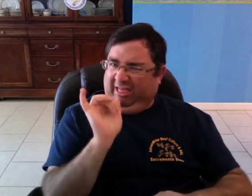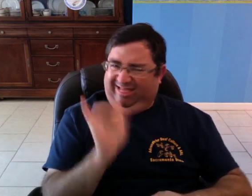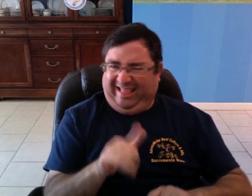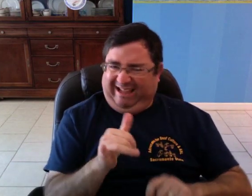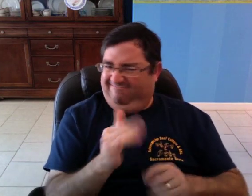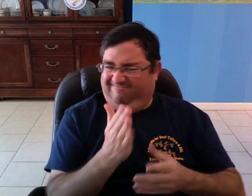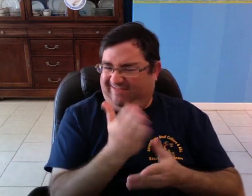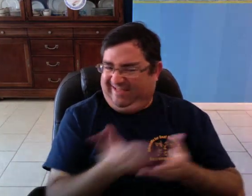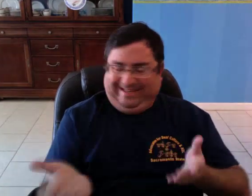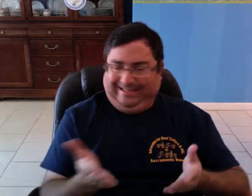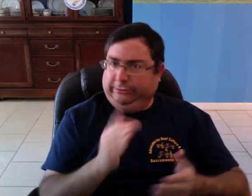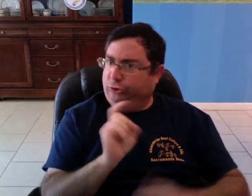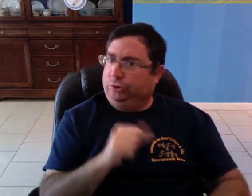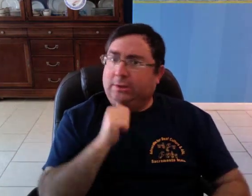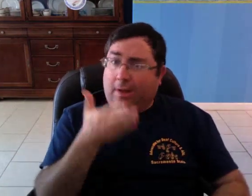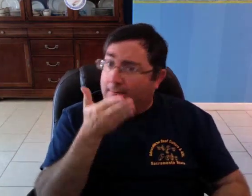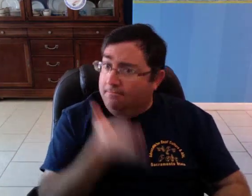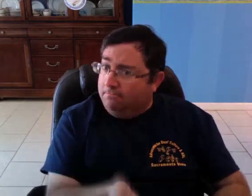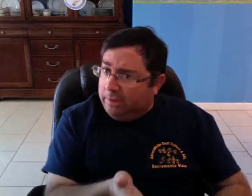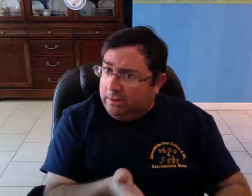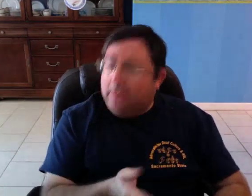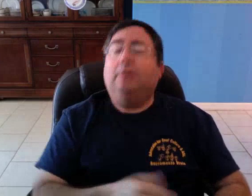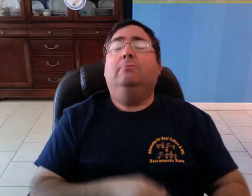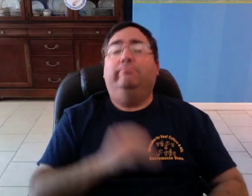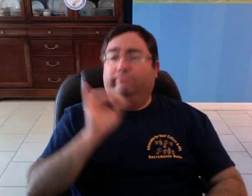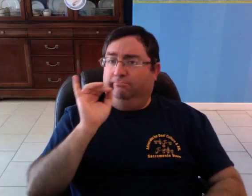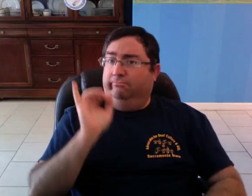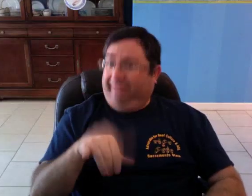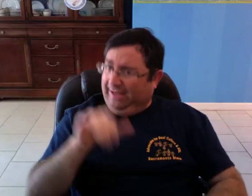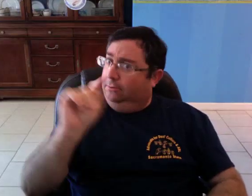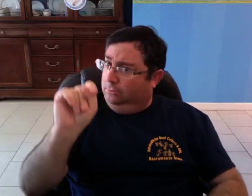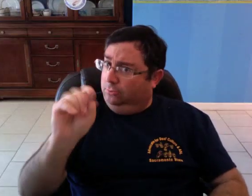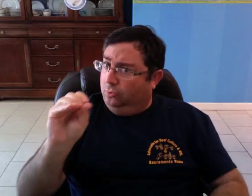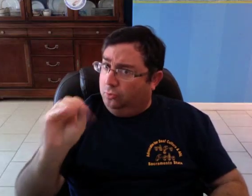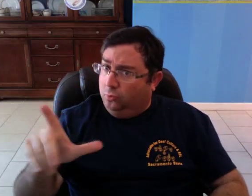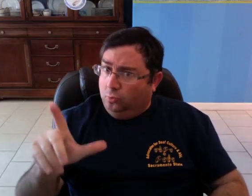Things that should not be there.... that's a tool.